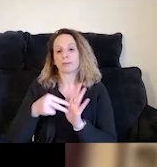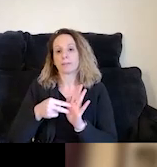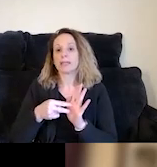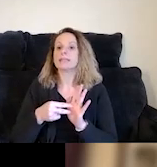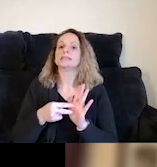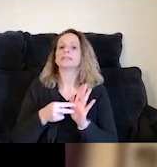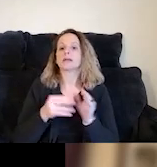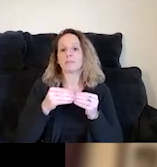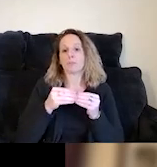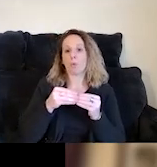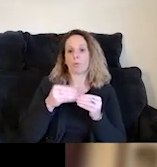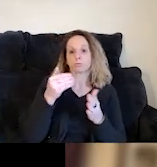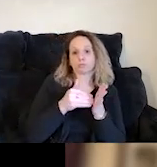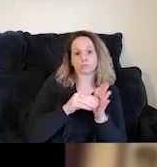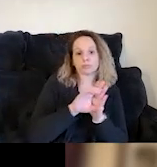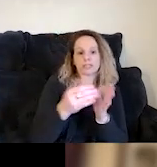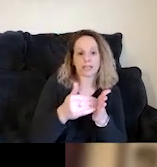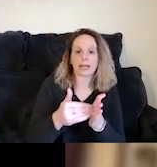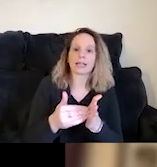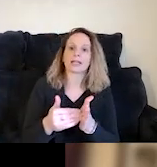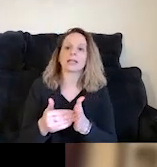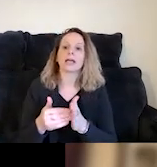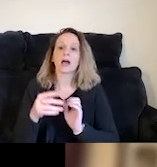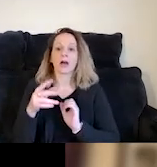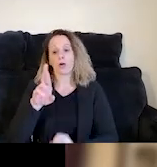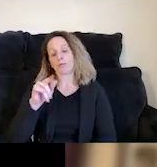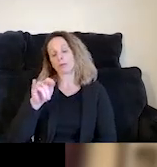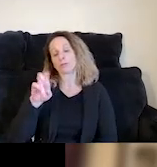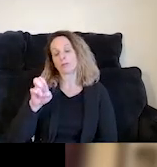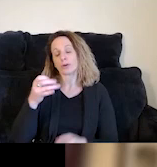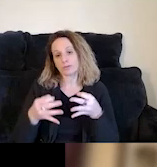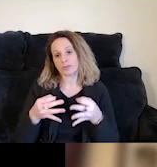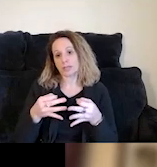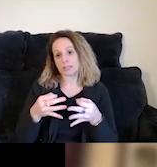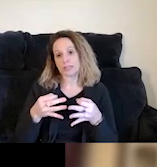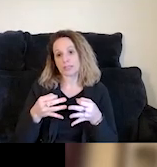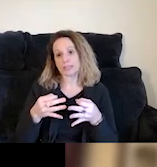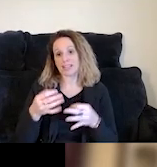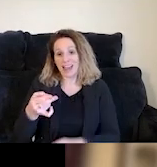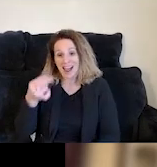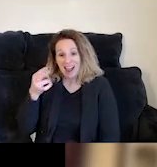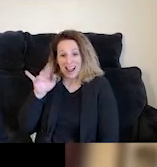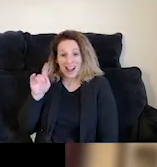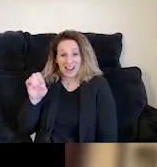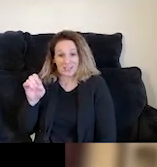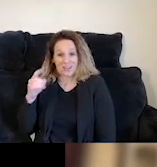over community-based services, such as restorative justice. And at an even higher rate if they are incarcerated